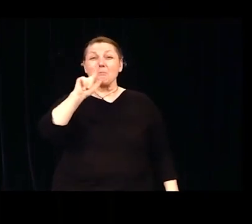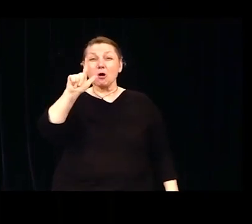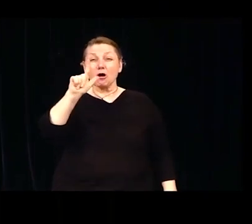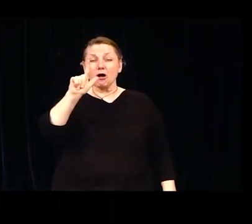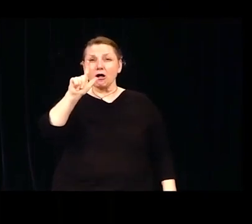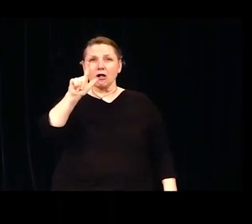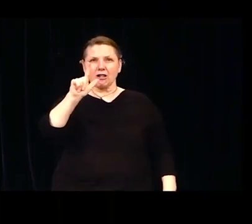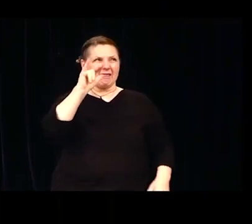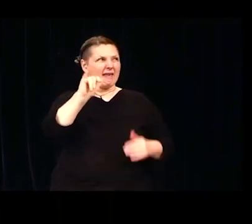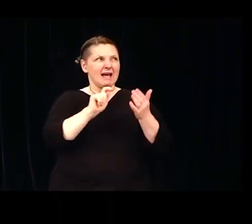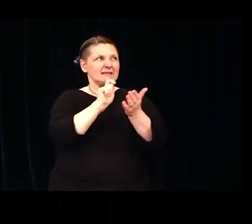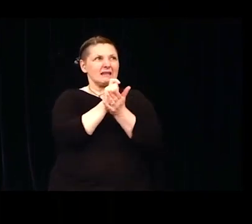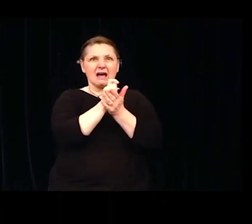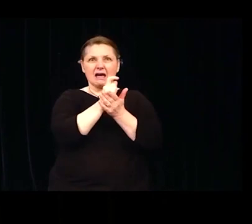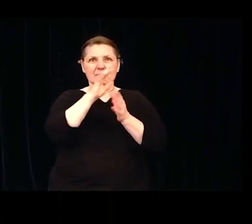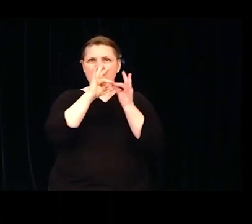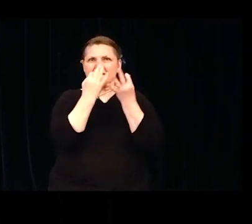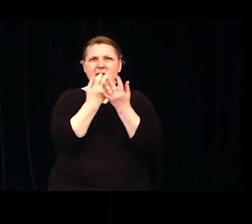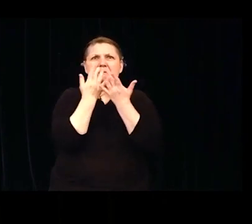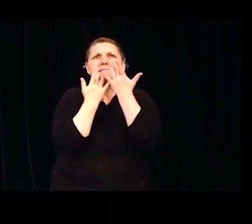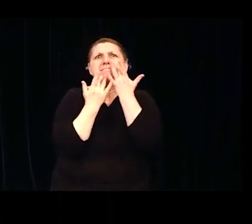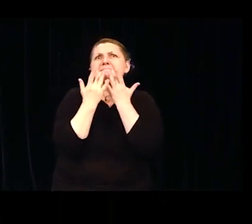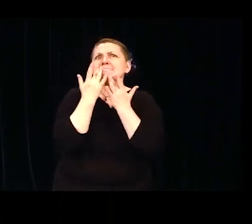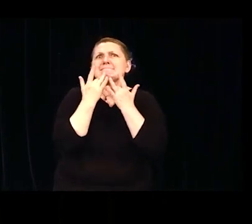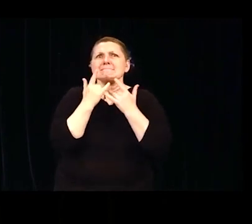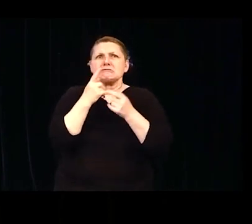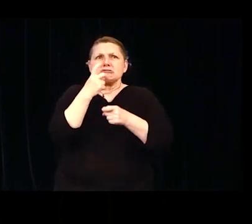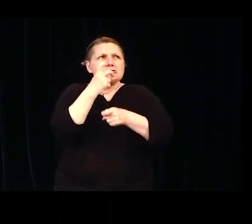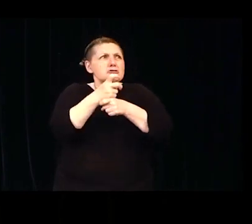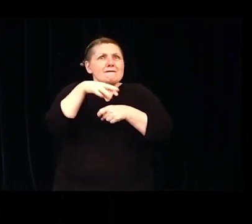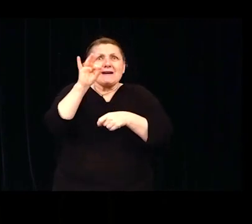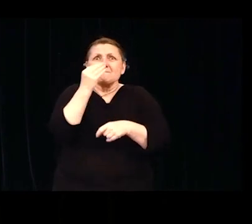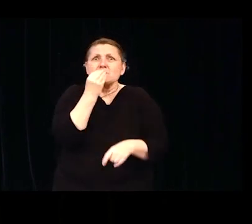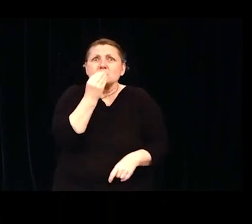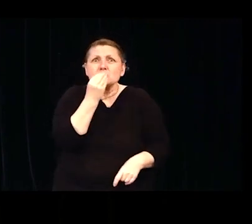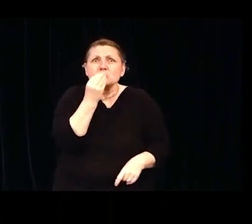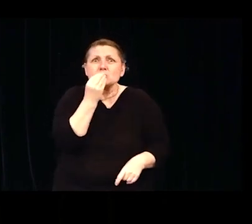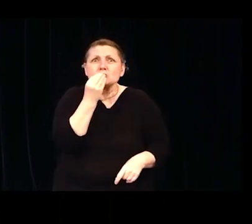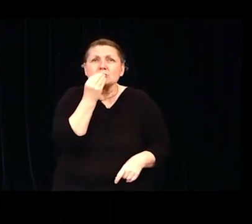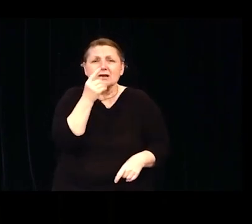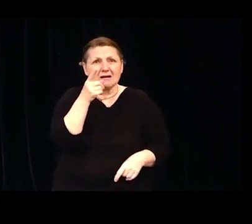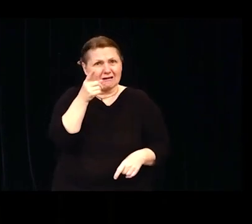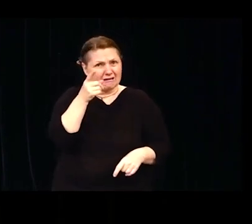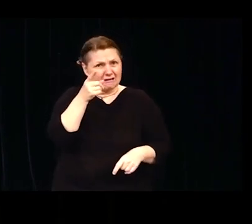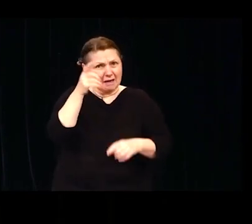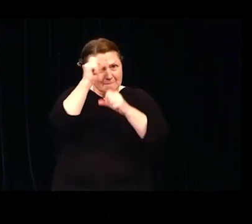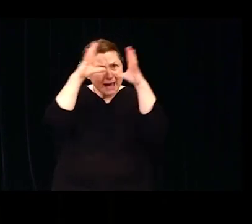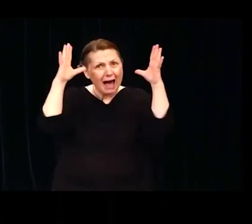that only could be found in a fairy tale. In 2016 I left my mother